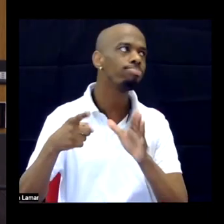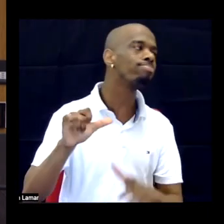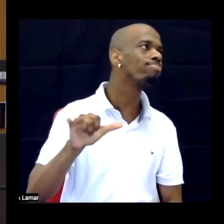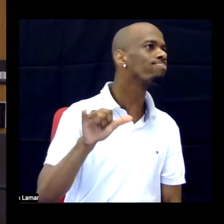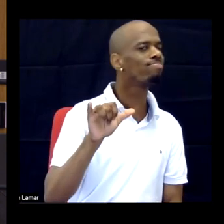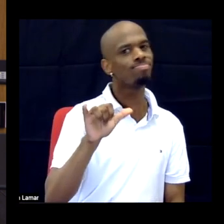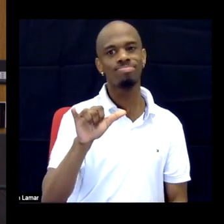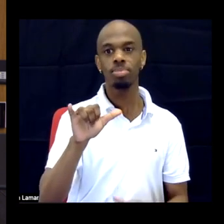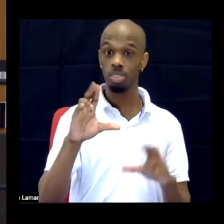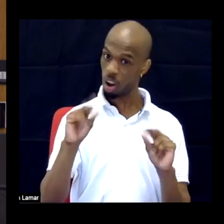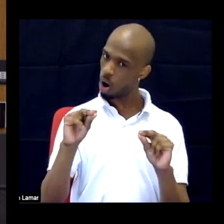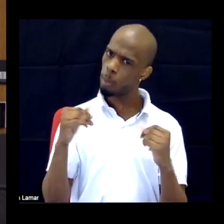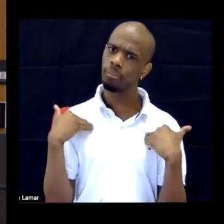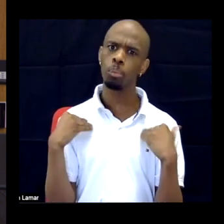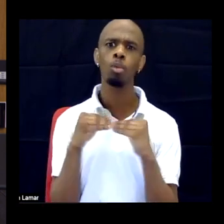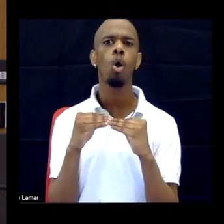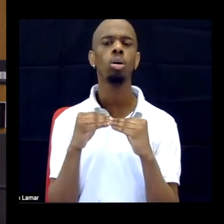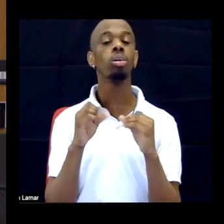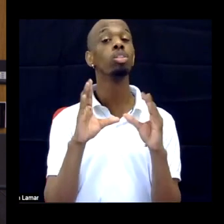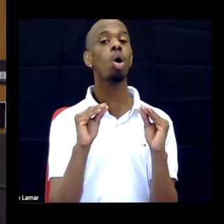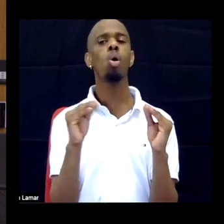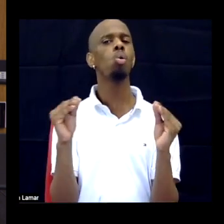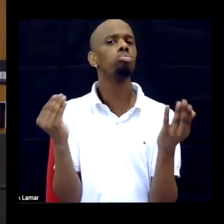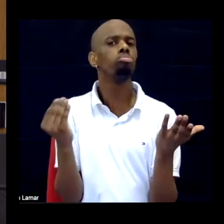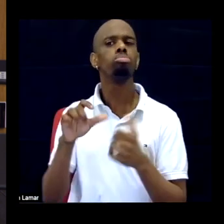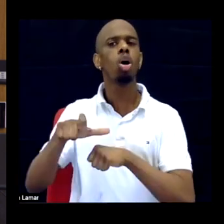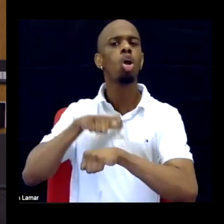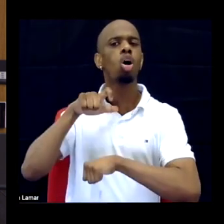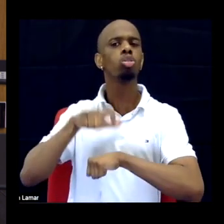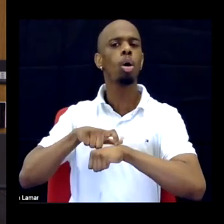So if we're in, like, a lawsuit situation, what's the long-term care that is needed that